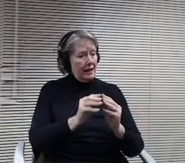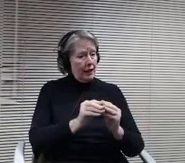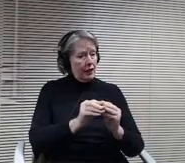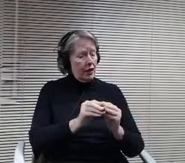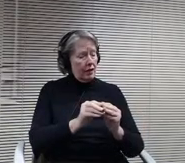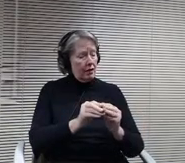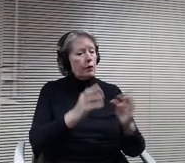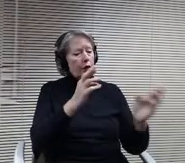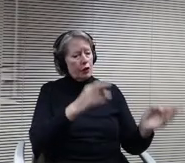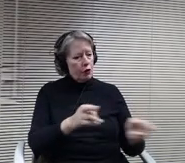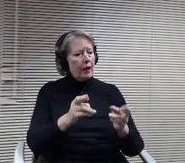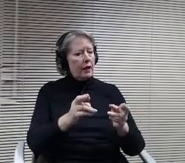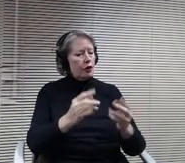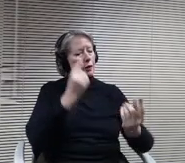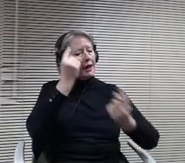would recommend you adopt this policy.